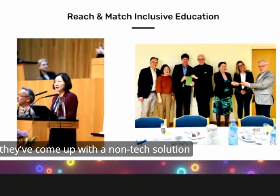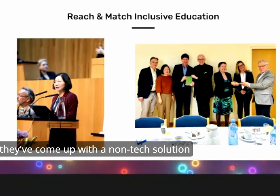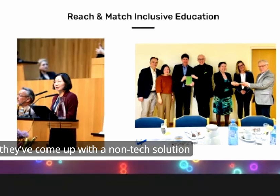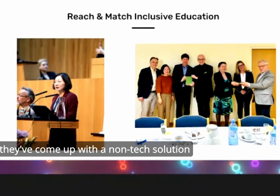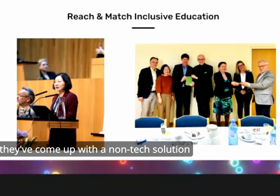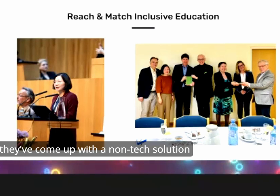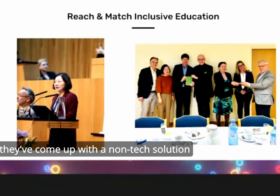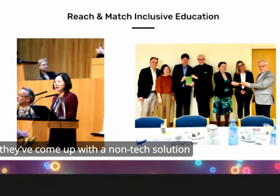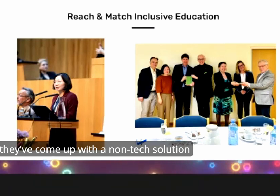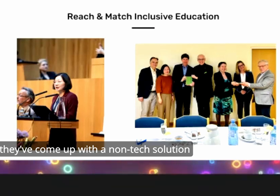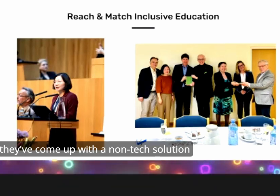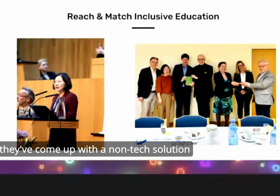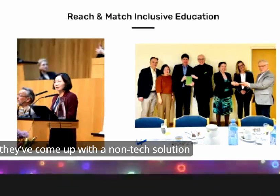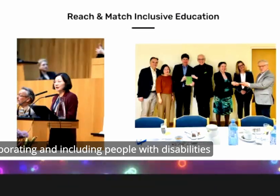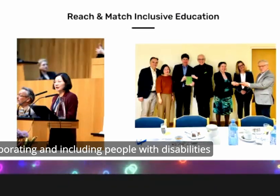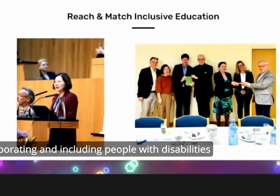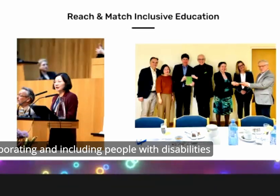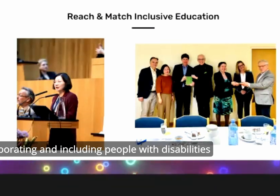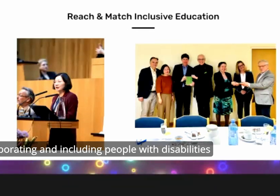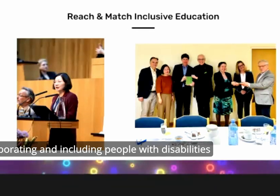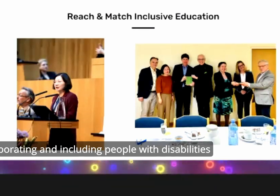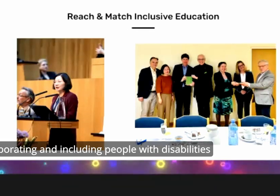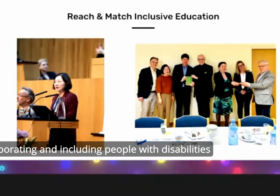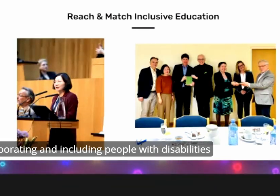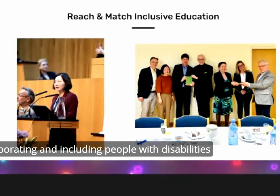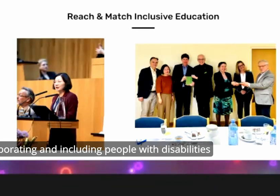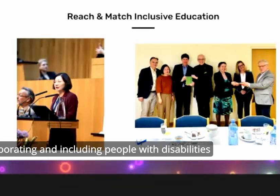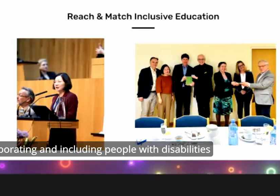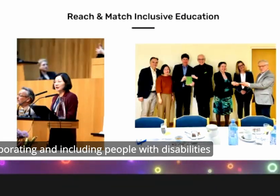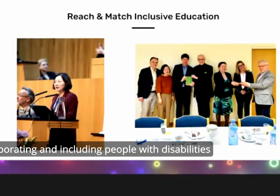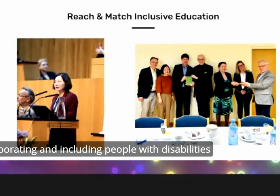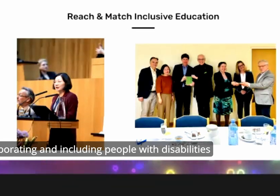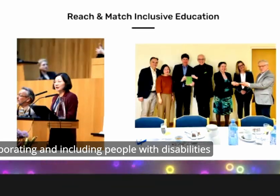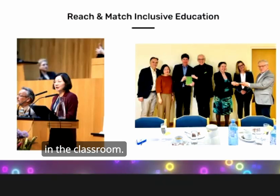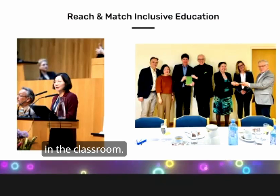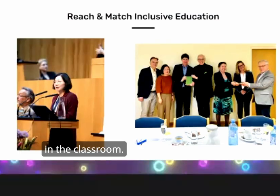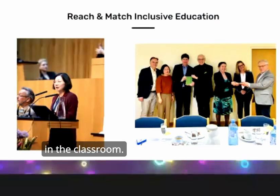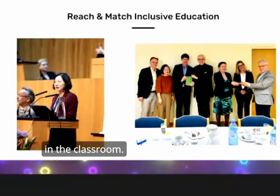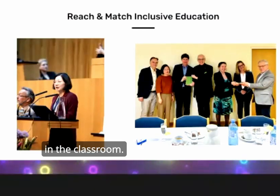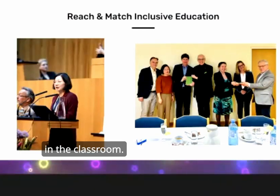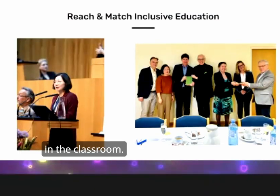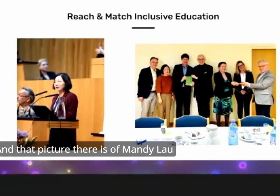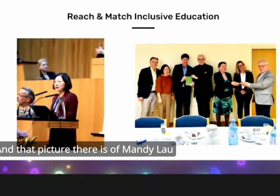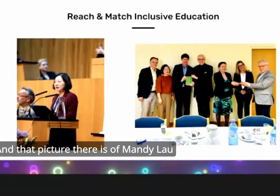non Tech solution for incorporating and including people with disabilities in the classroom and that